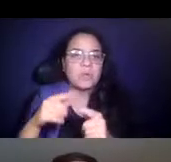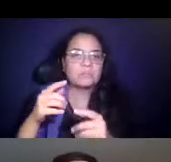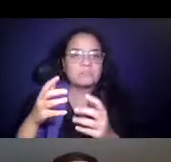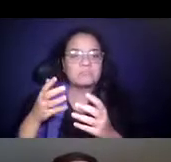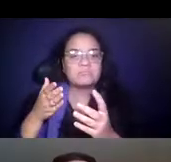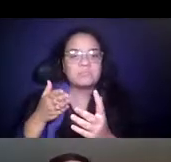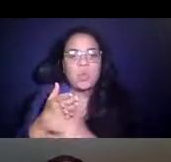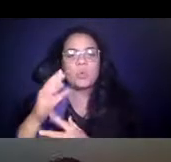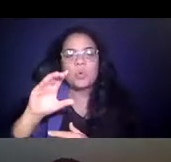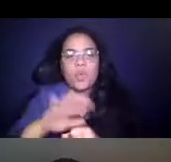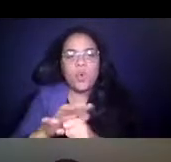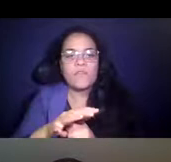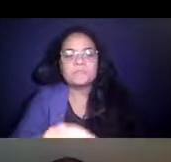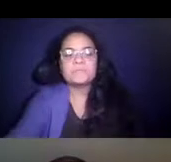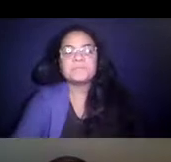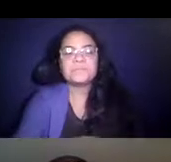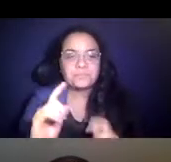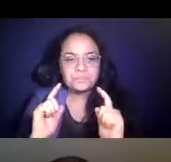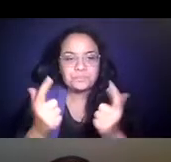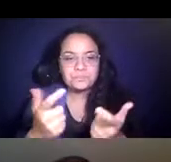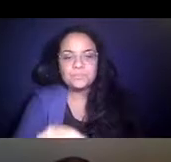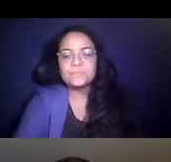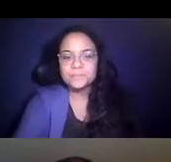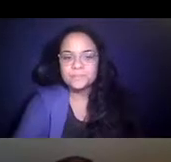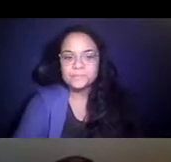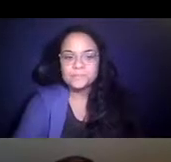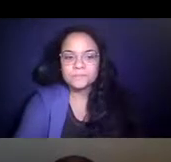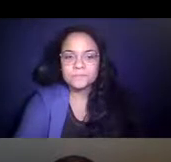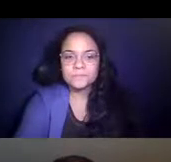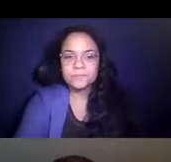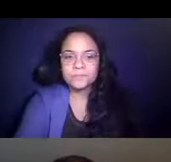14:30:06 The members we represent at NGA have been committed to supporting the transit industry